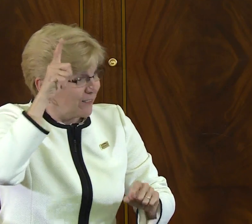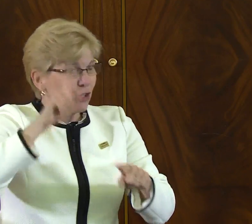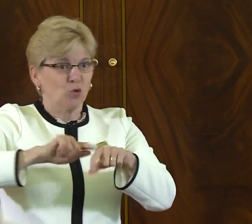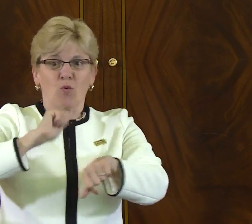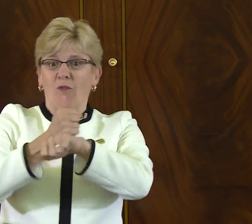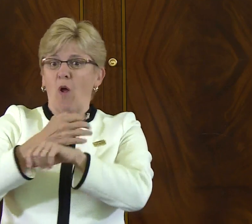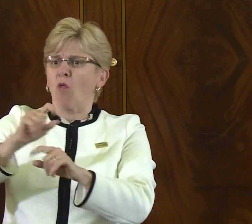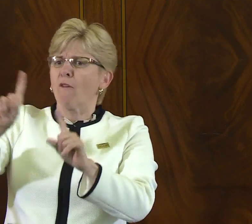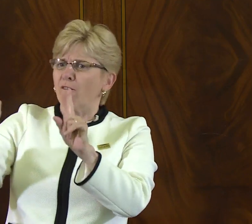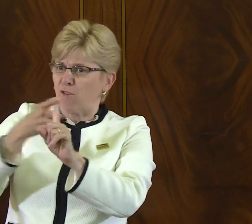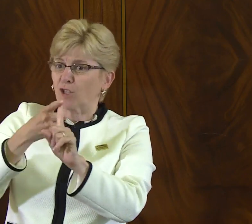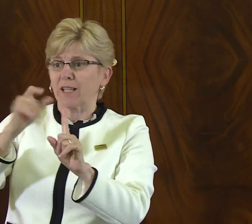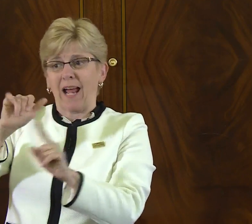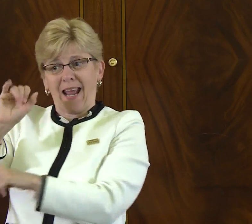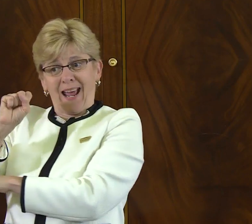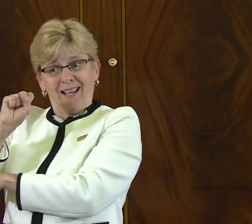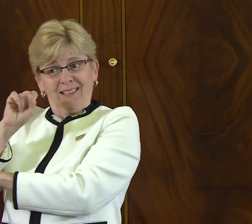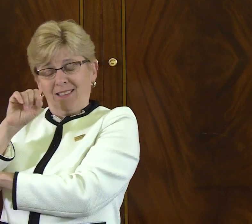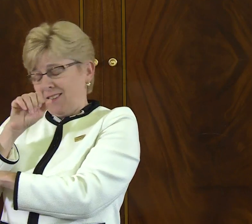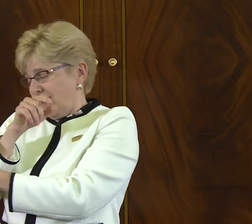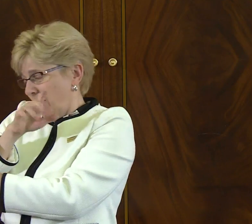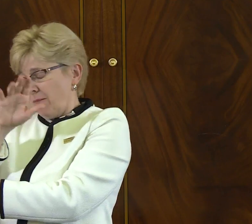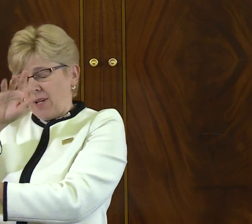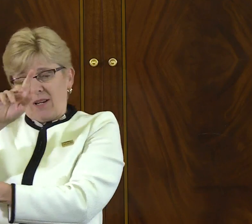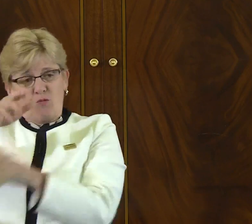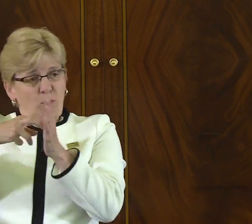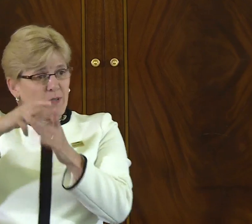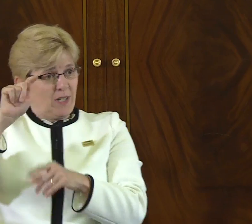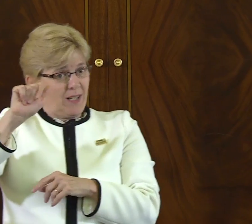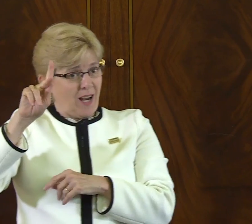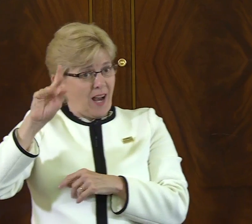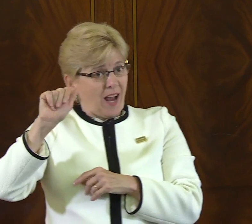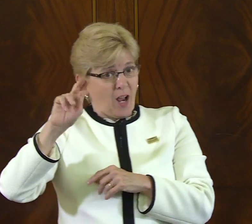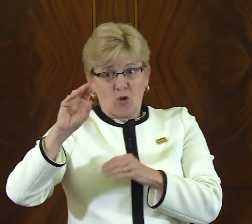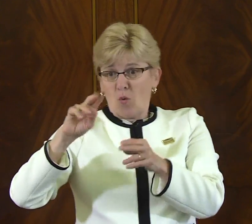by Abraham Lincoln, the very first and, as was mentioned